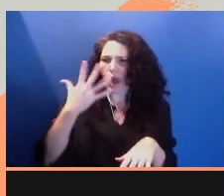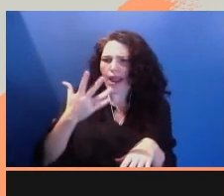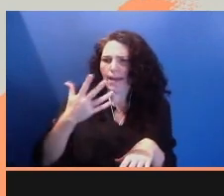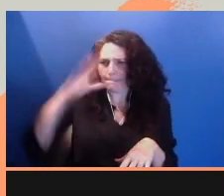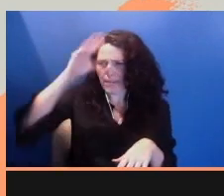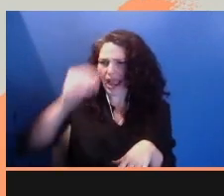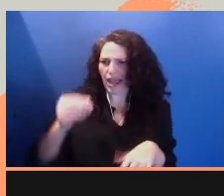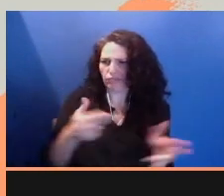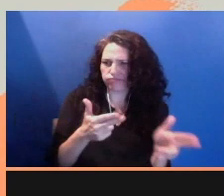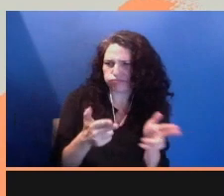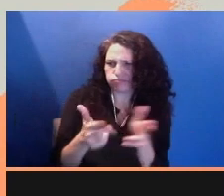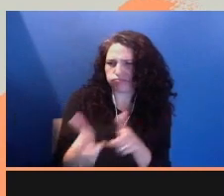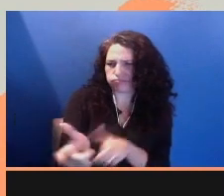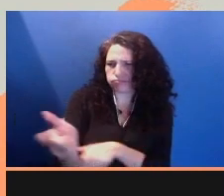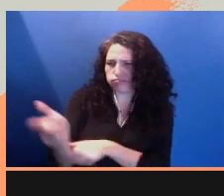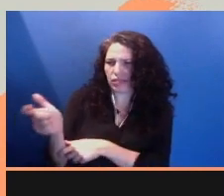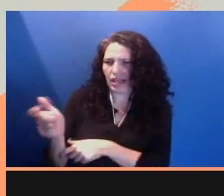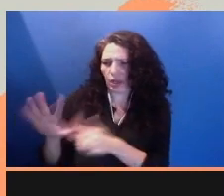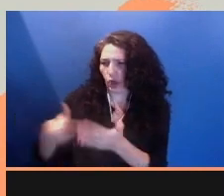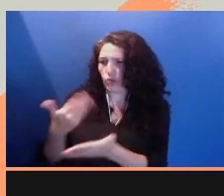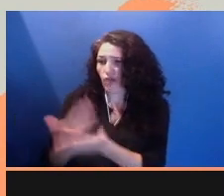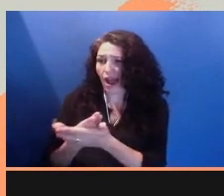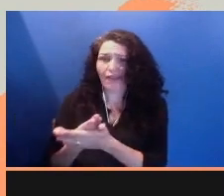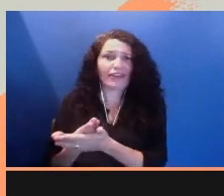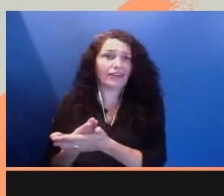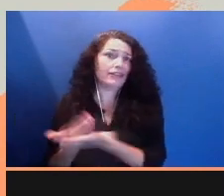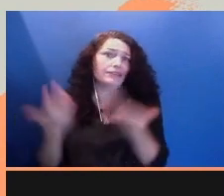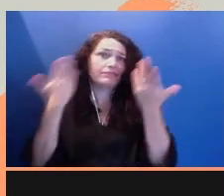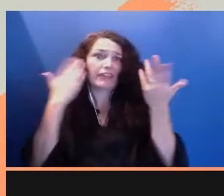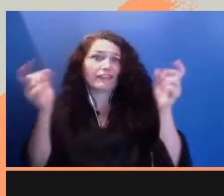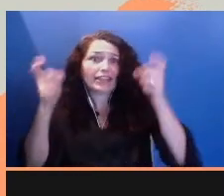the Walmart, the grocery store?